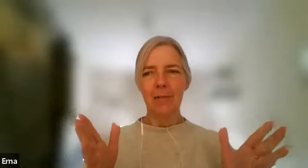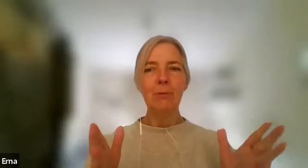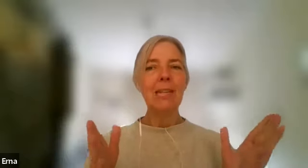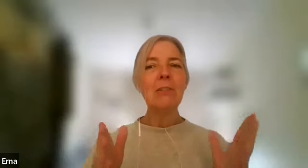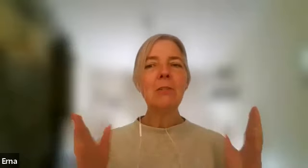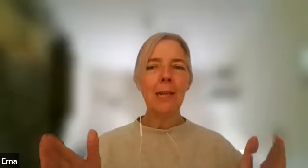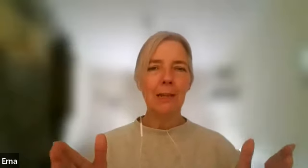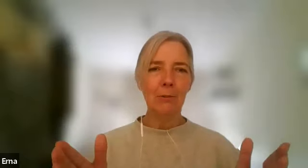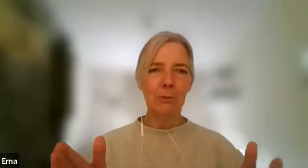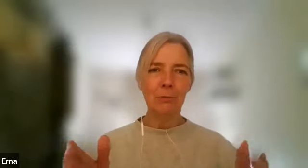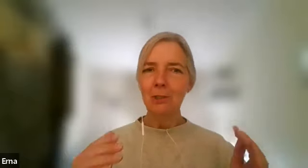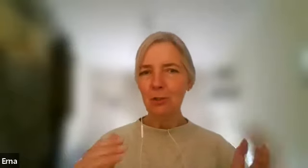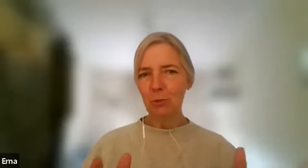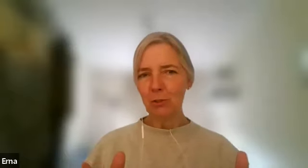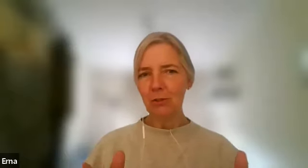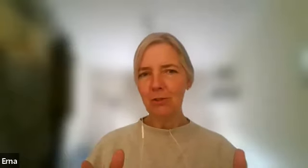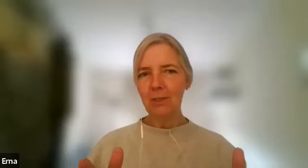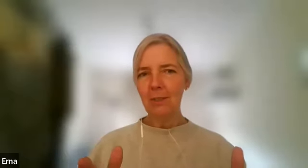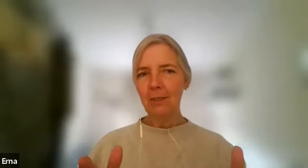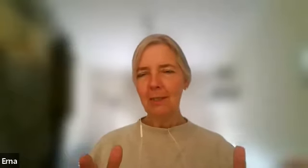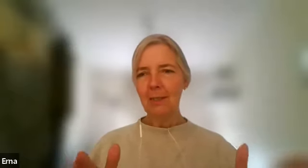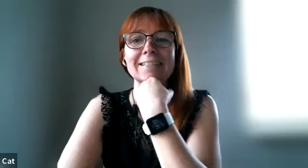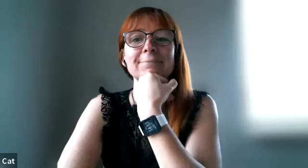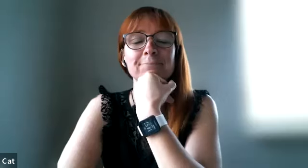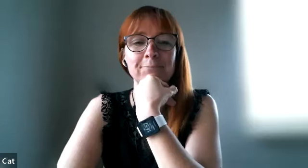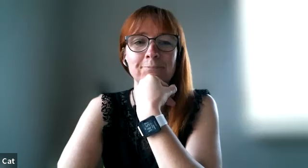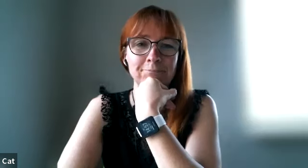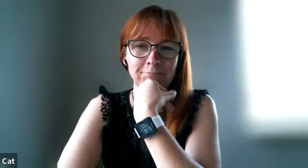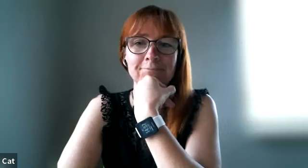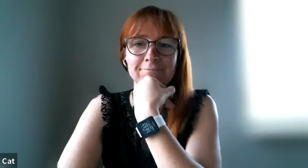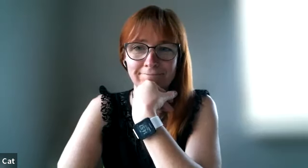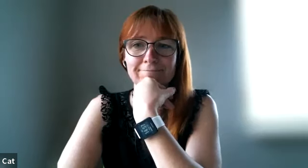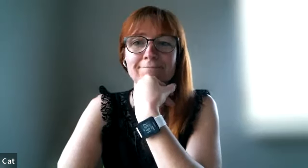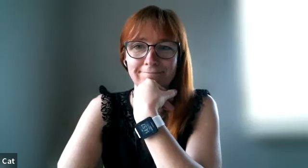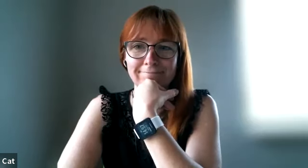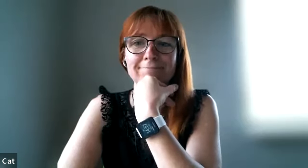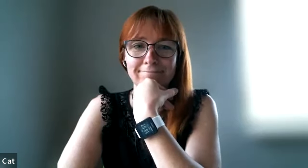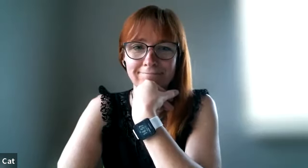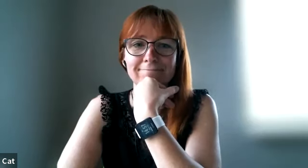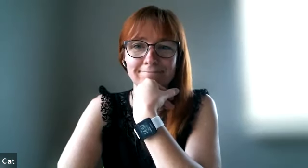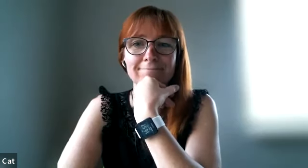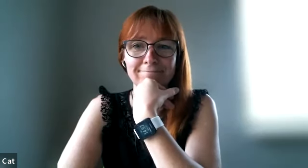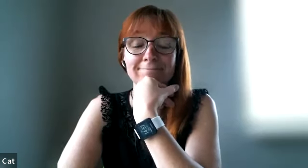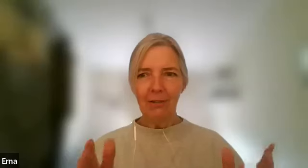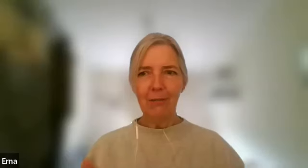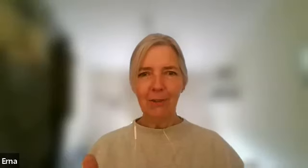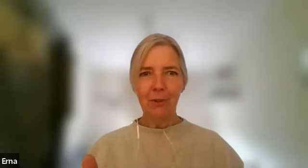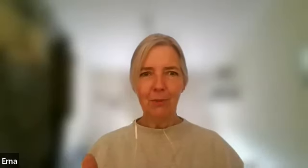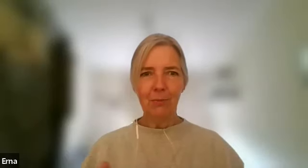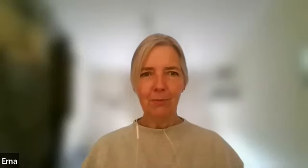i would get some help doing the chores exactly then we could have quality time which i value